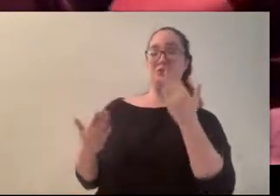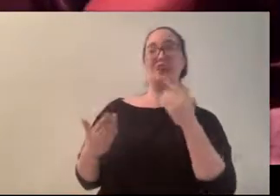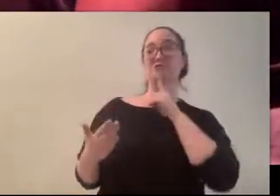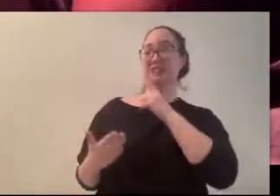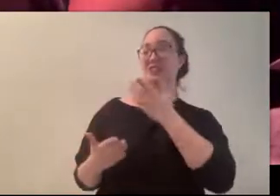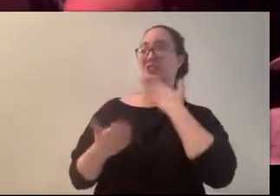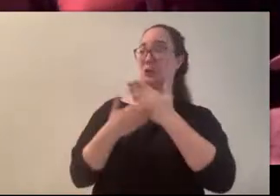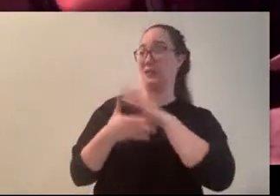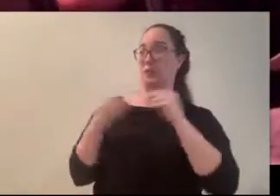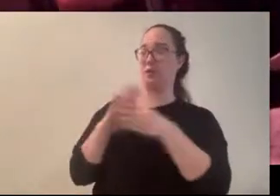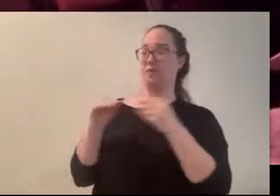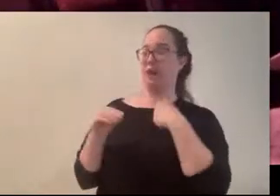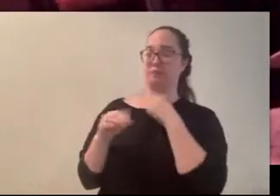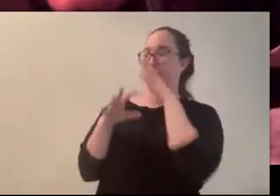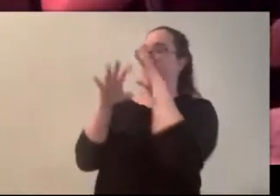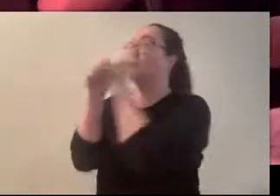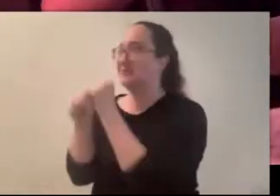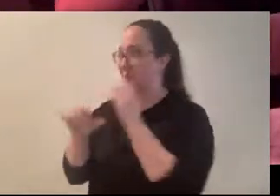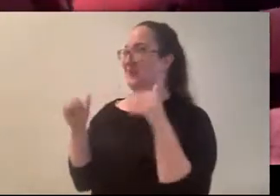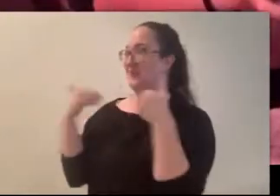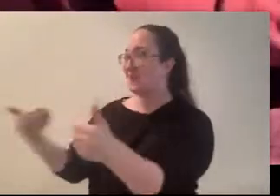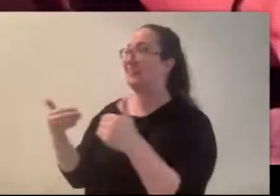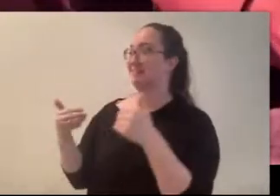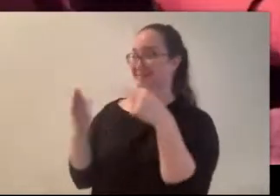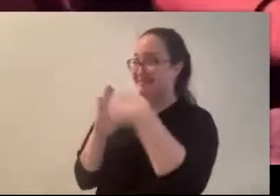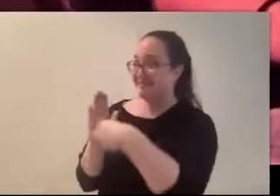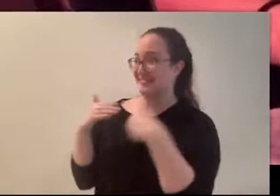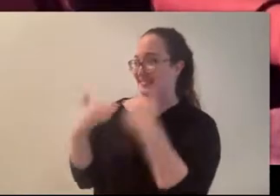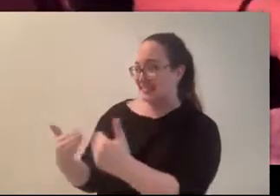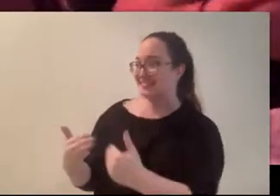really invested in this though, keep going. I've got nothing to add. (Carly) Alright..